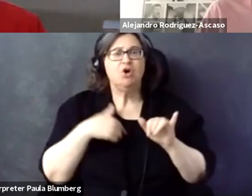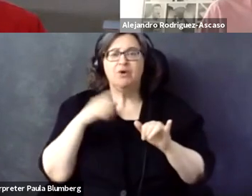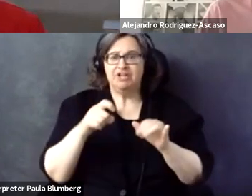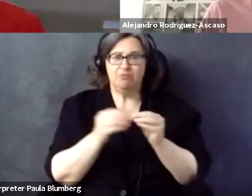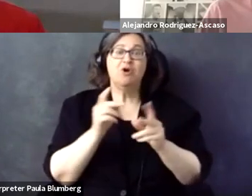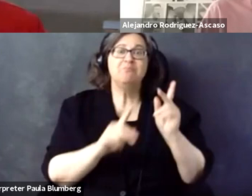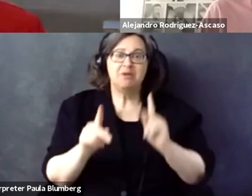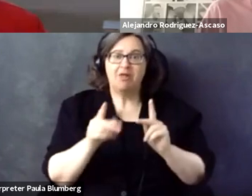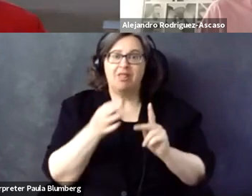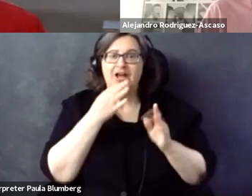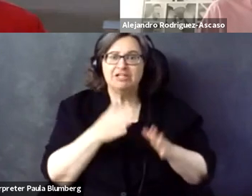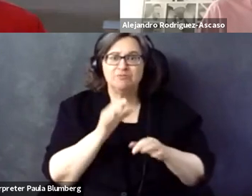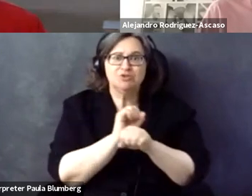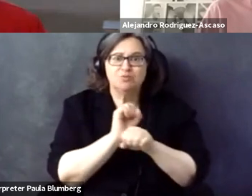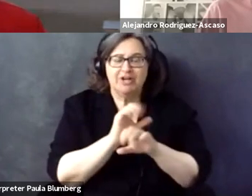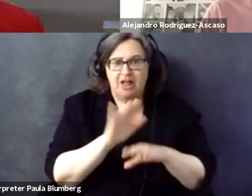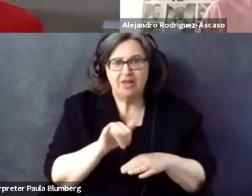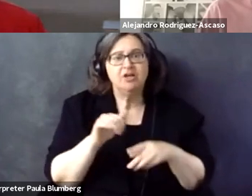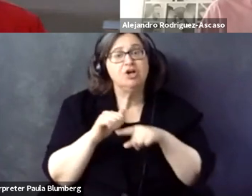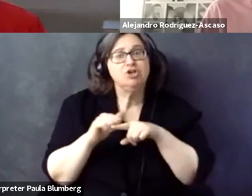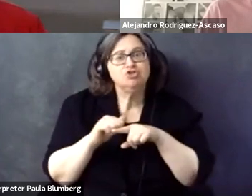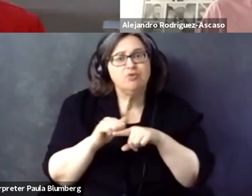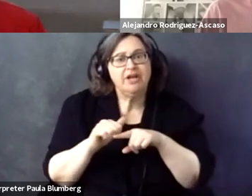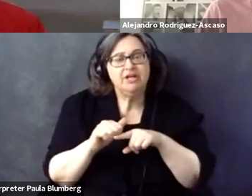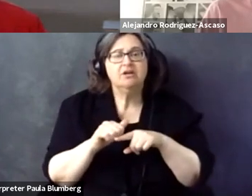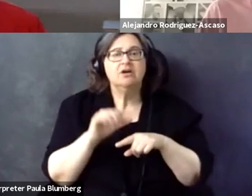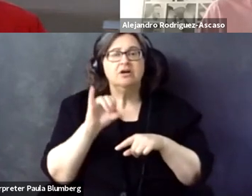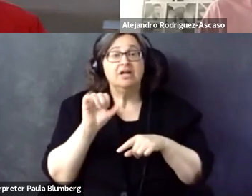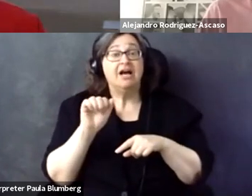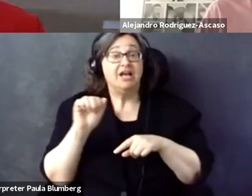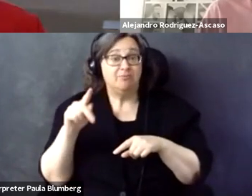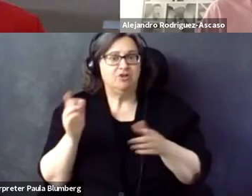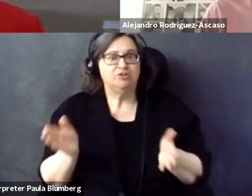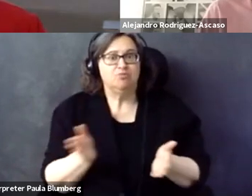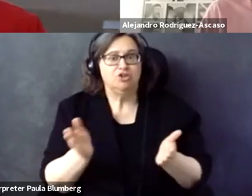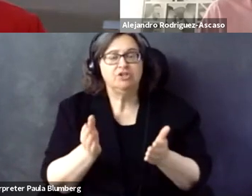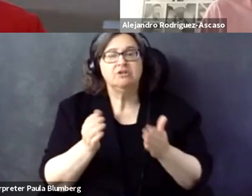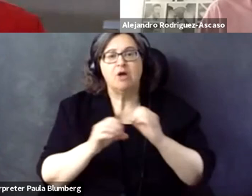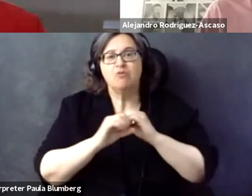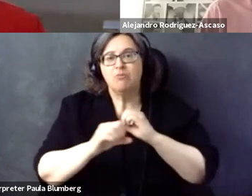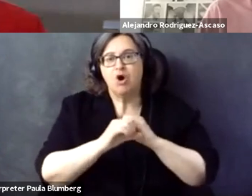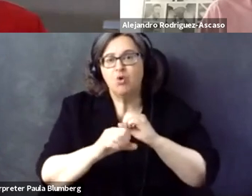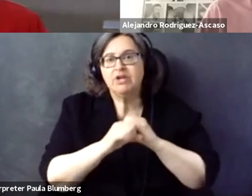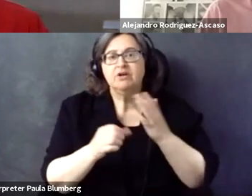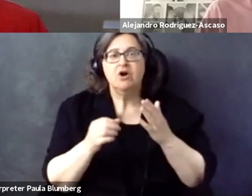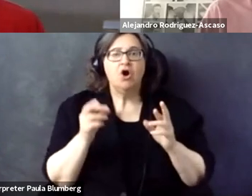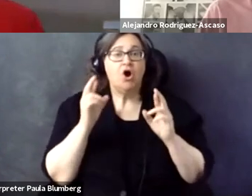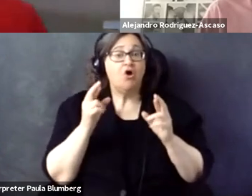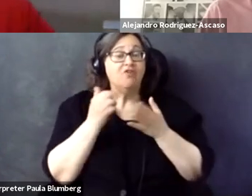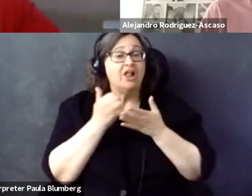But it's good to hear that we are all in agreement, that we need more people working on this and that we think that the training and